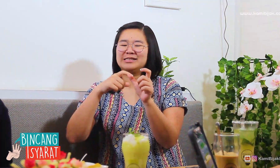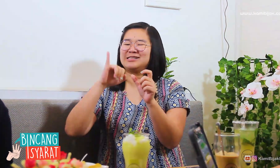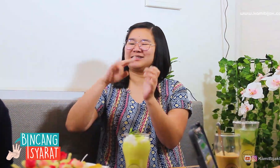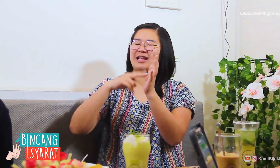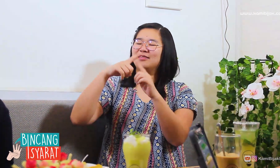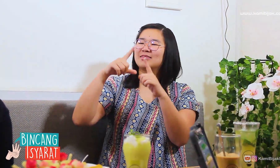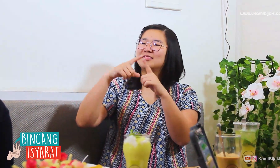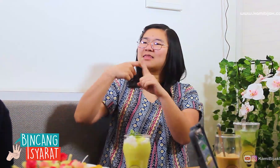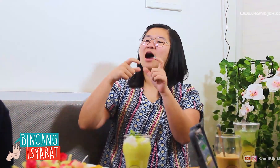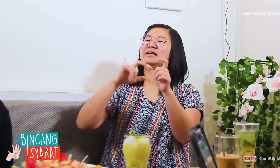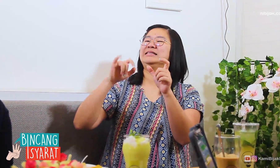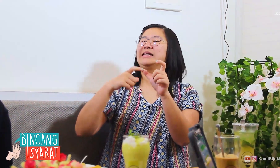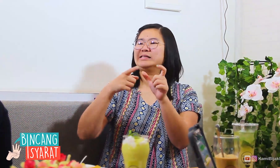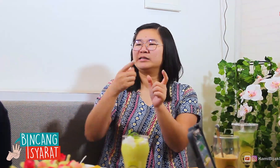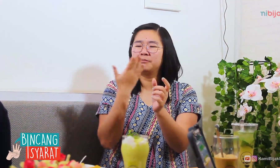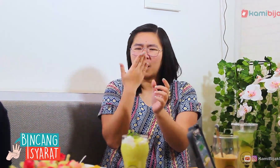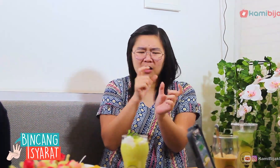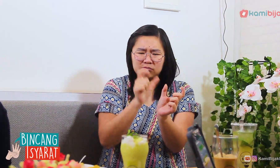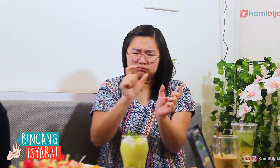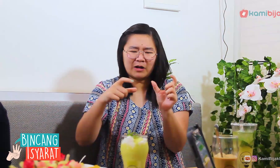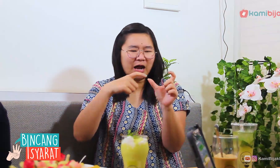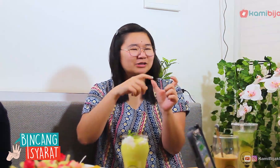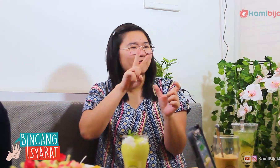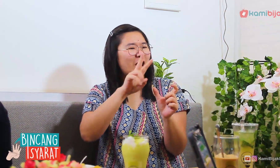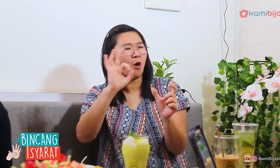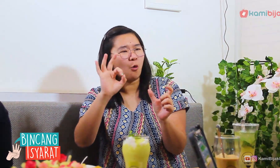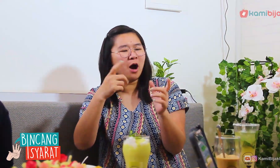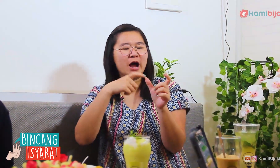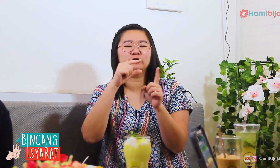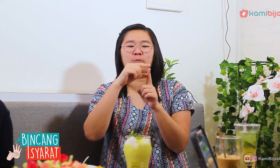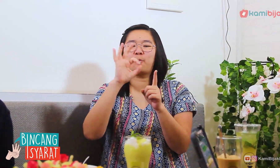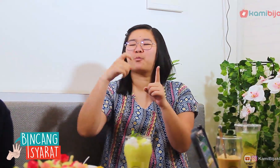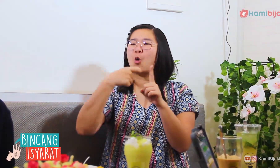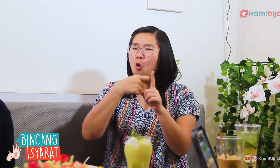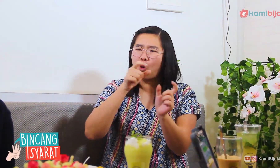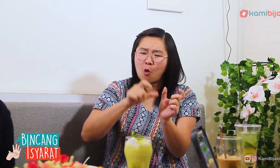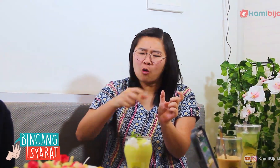For S-P-O-K, the name is syntactic.